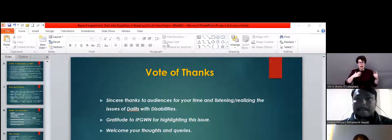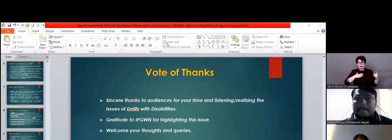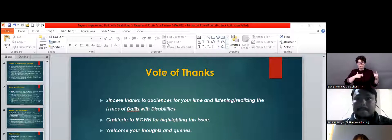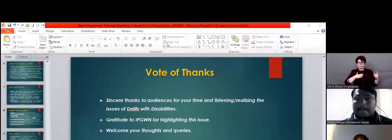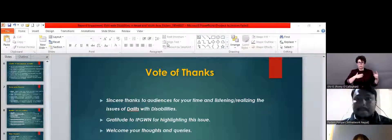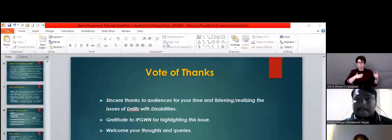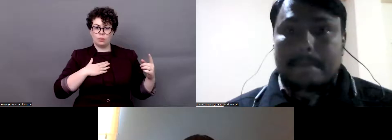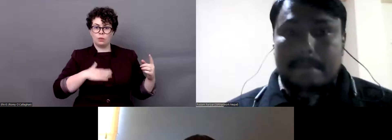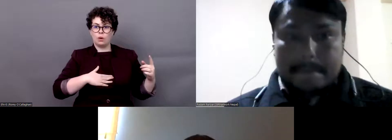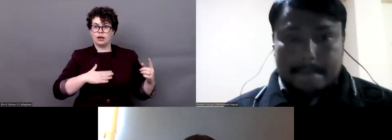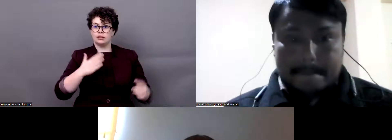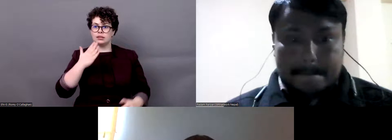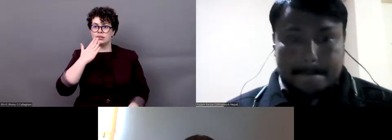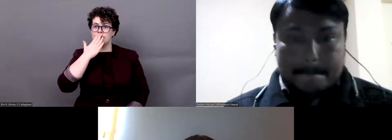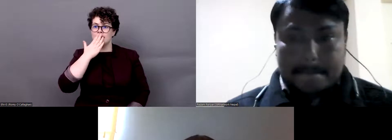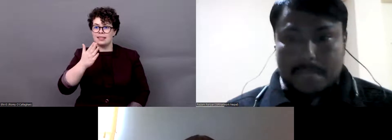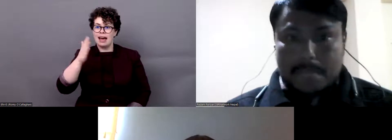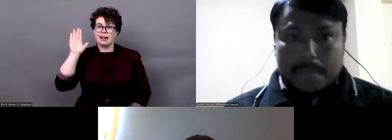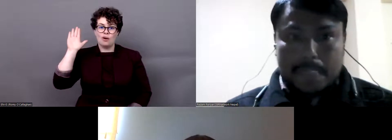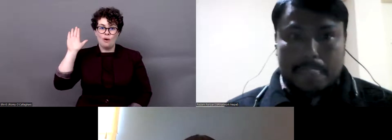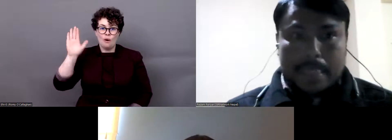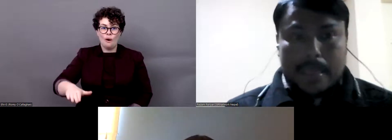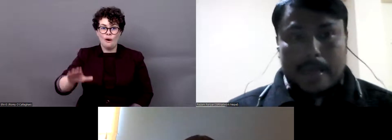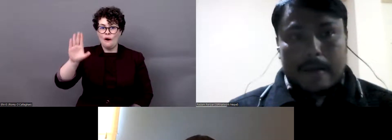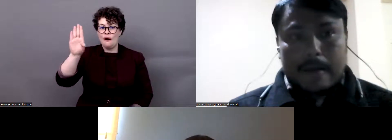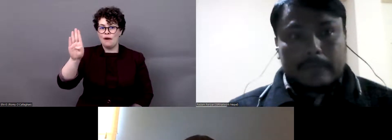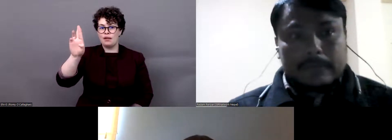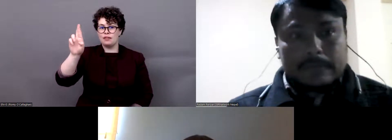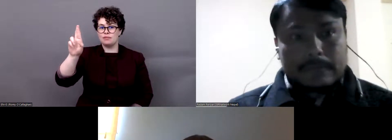introduce our next speaker, I would like to thank the